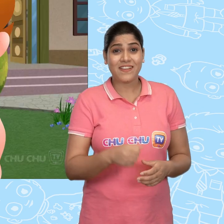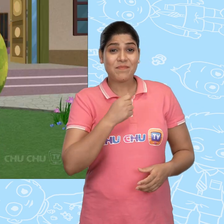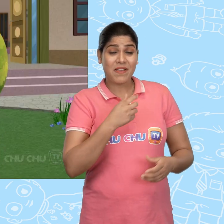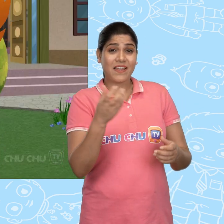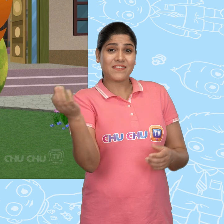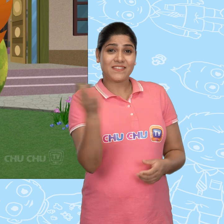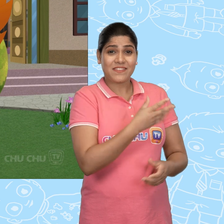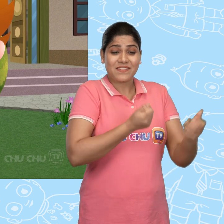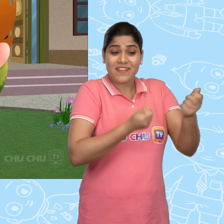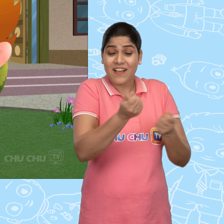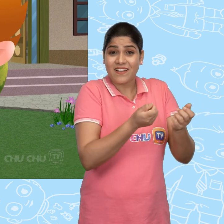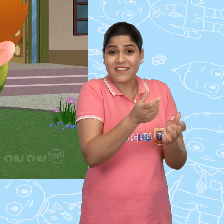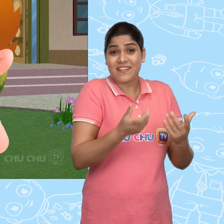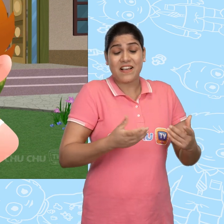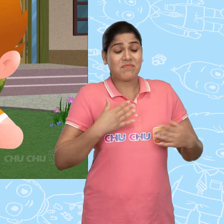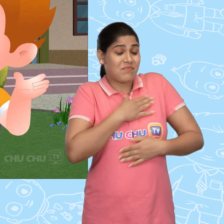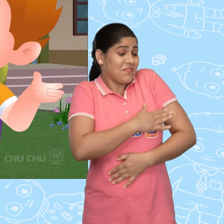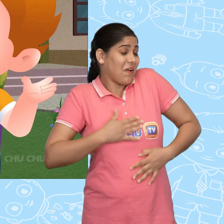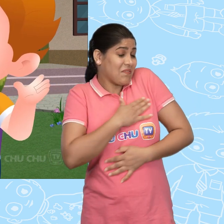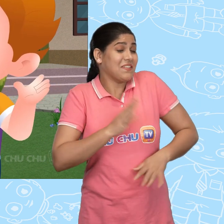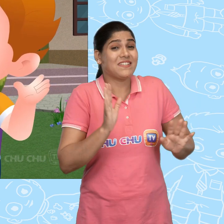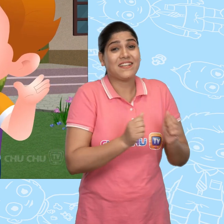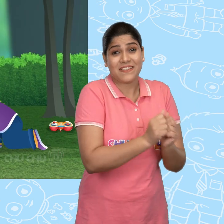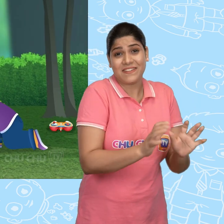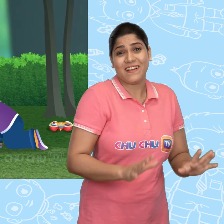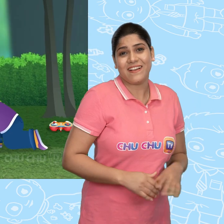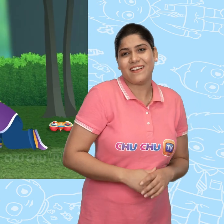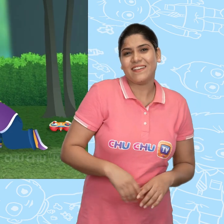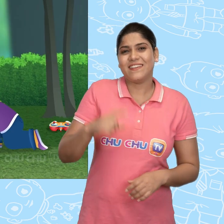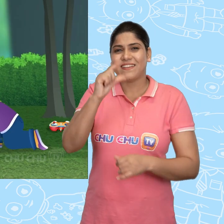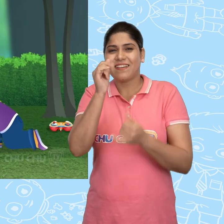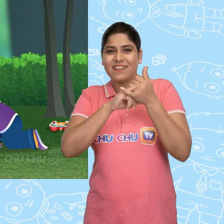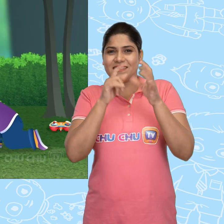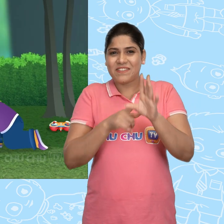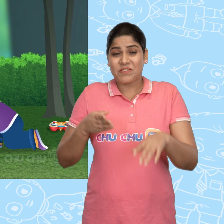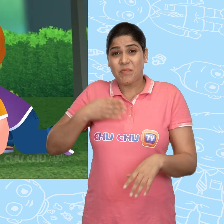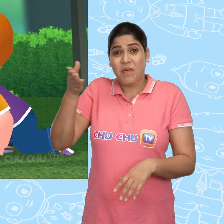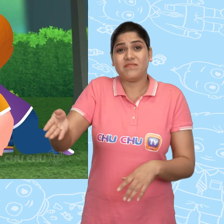I'm going to have fun playing with my new car. Cussly came by.